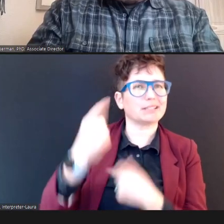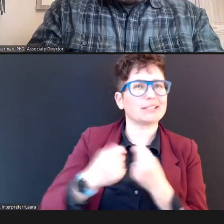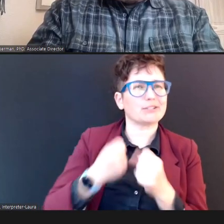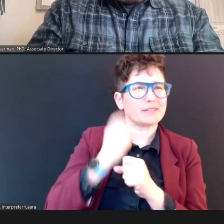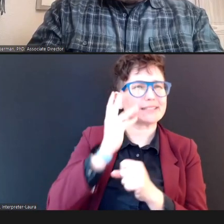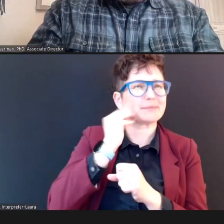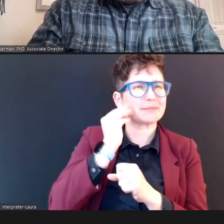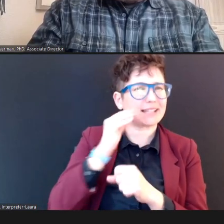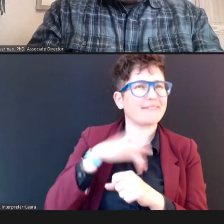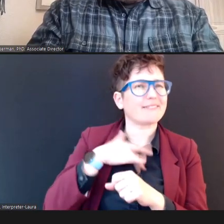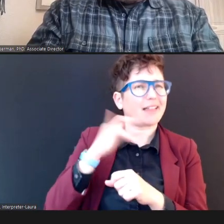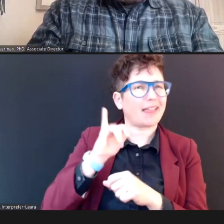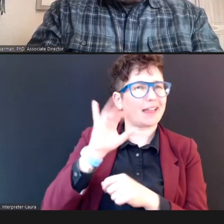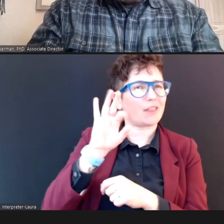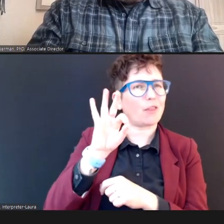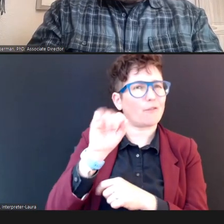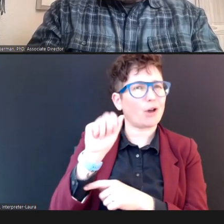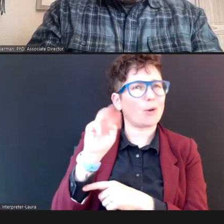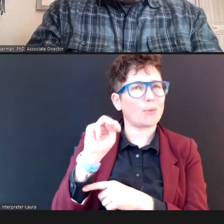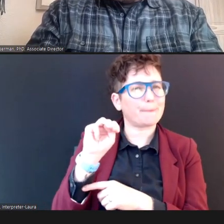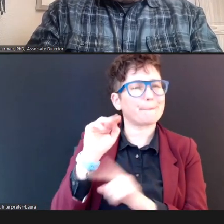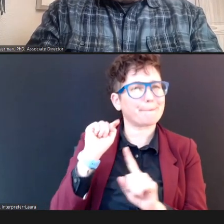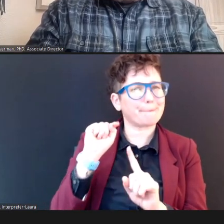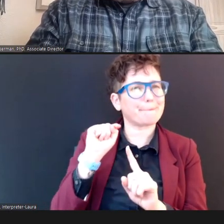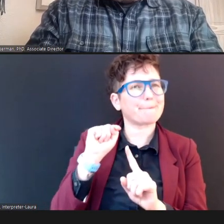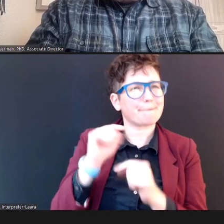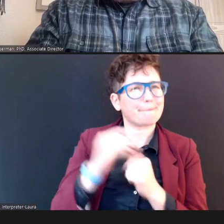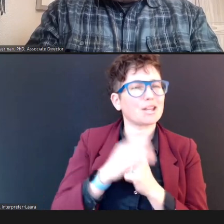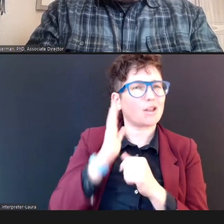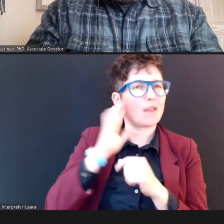as they expand in the ear canal, they're more stable so that probe